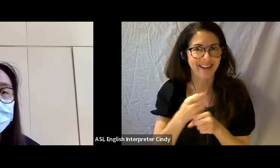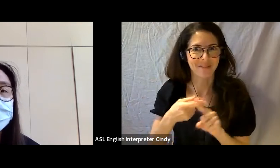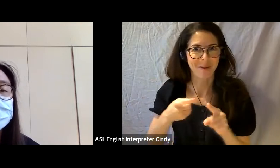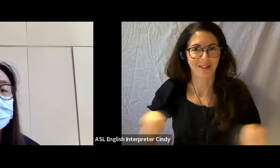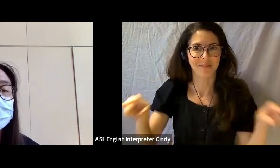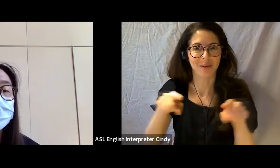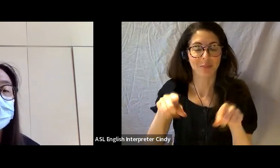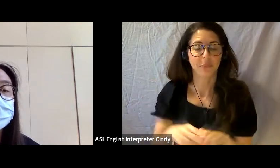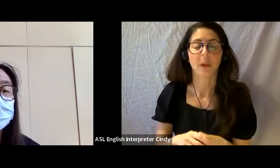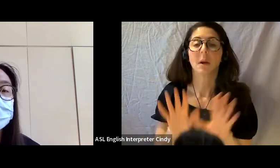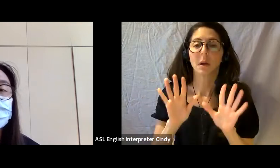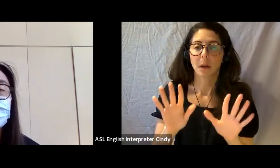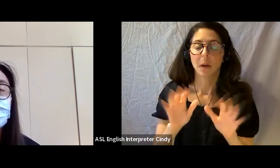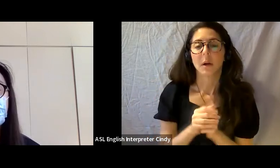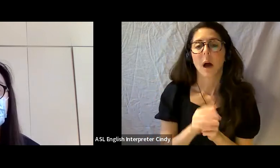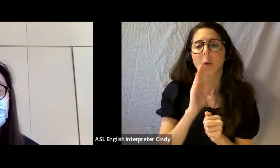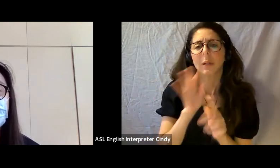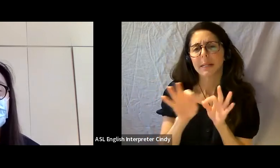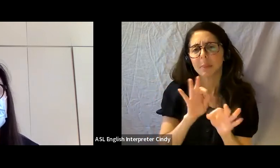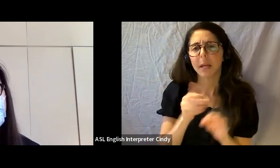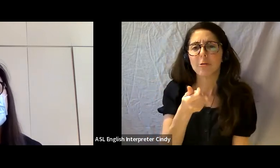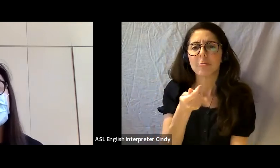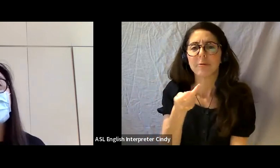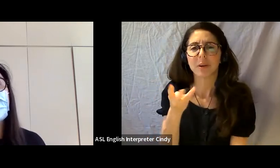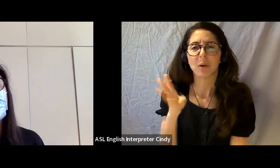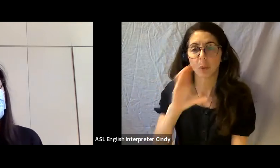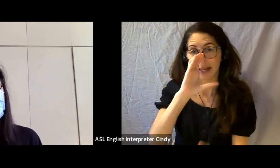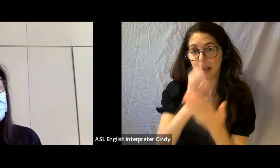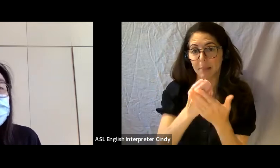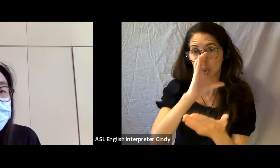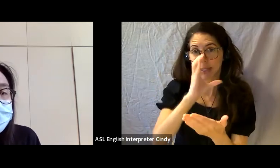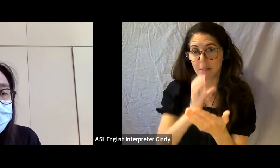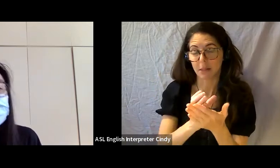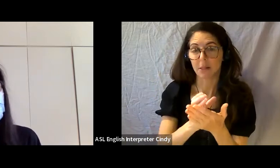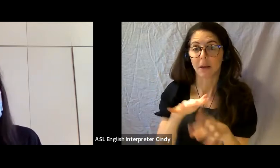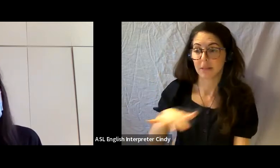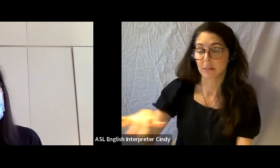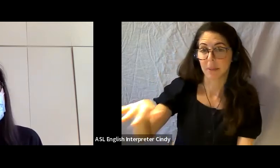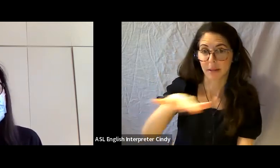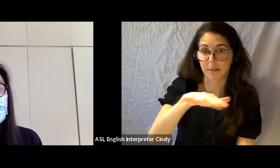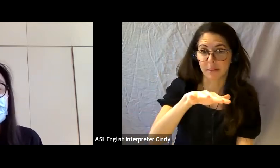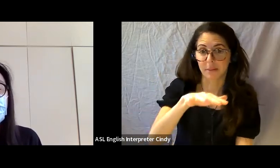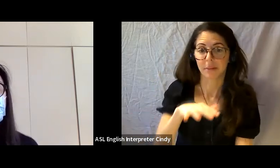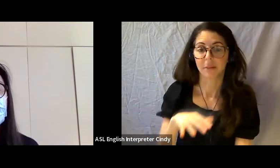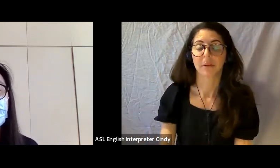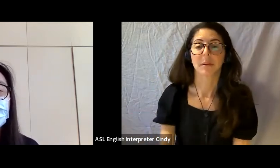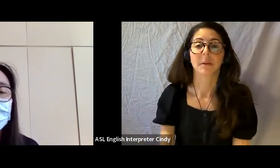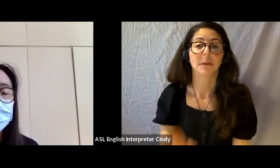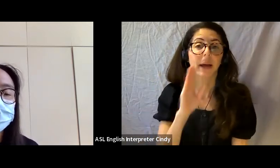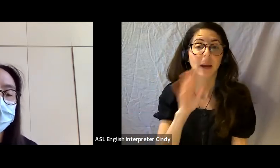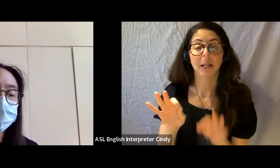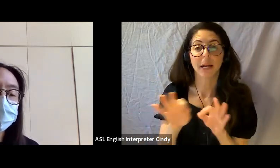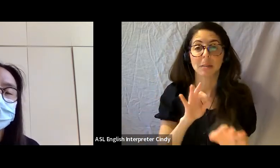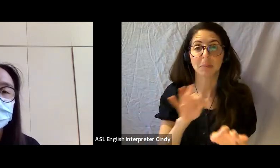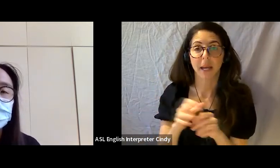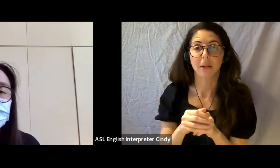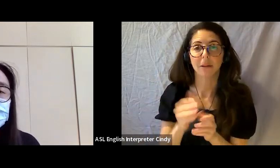I’m gonna go through a few different images of our space, and talk a little bit about a couple past shows just really quickly.